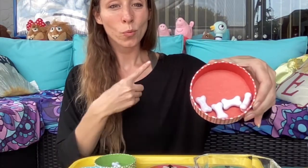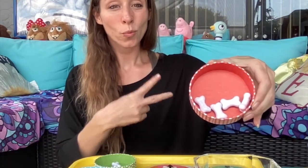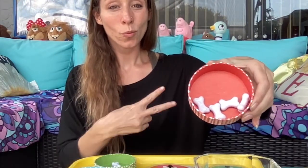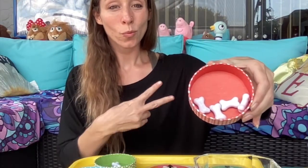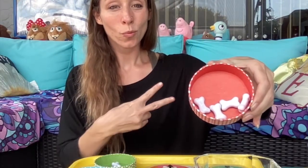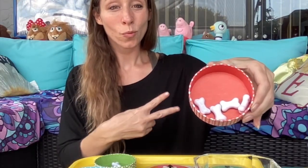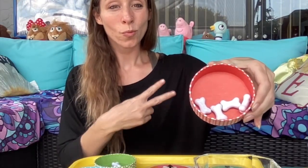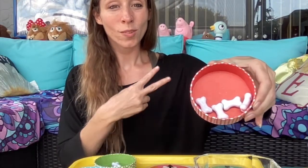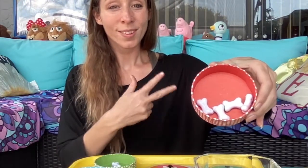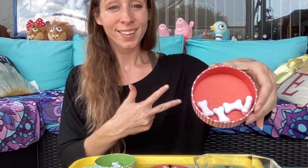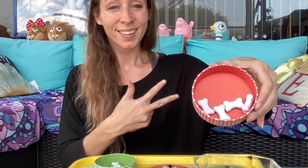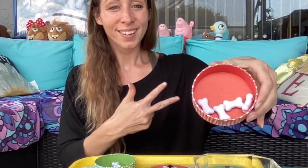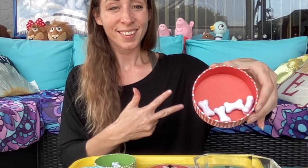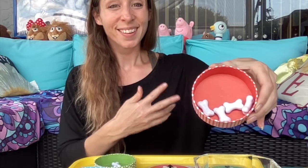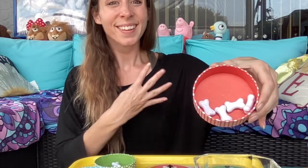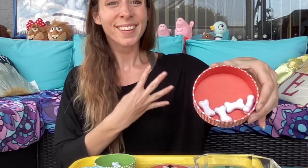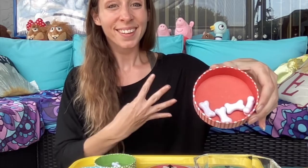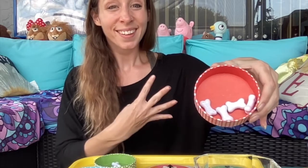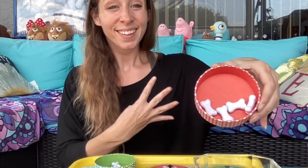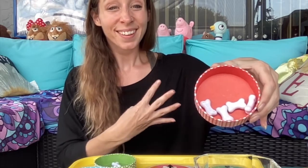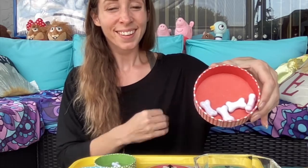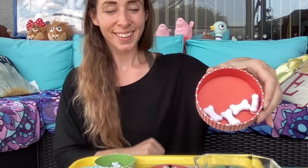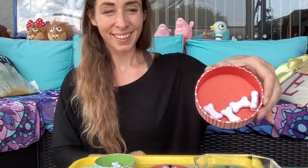One two three four,